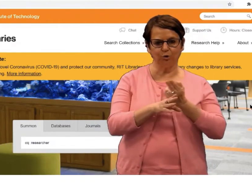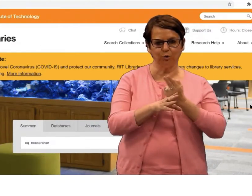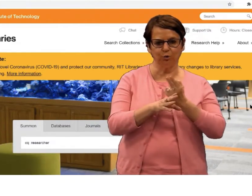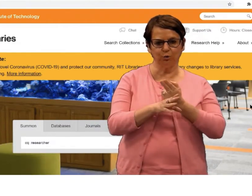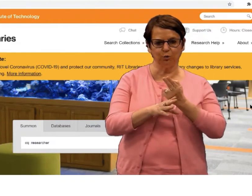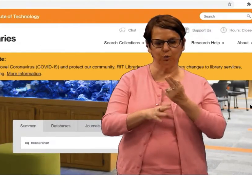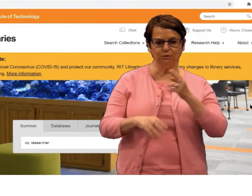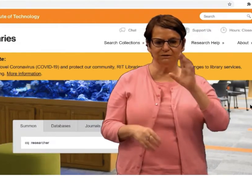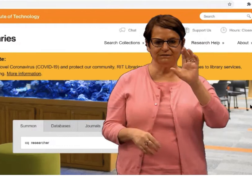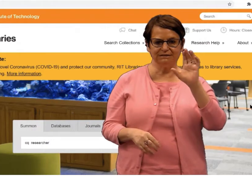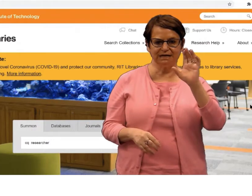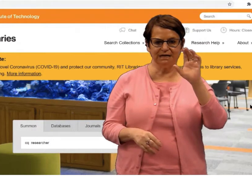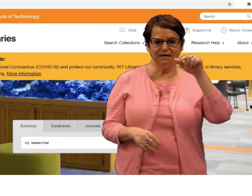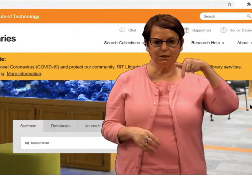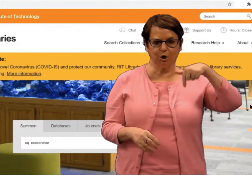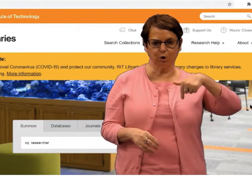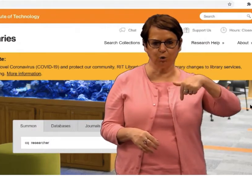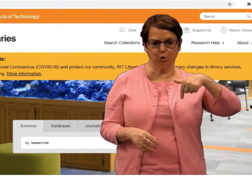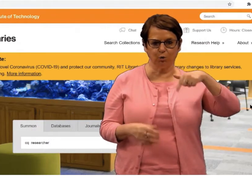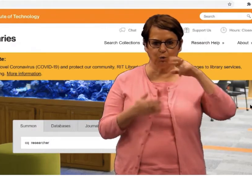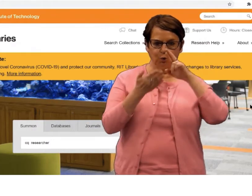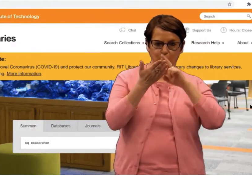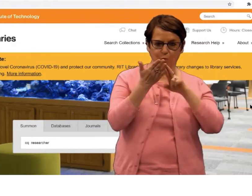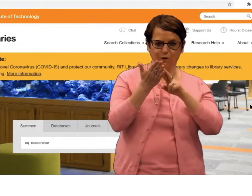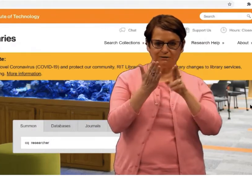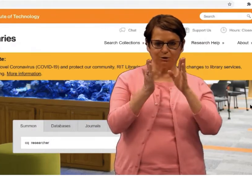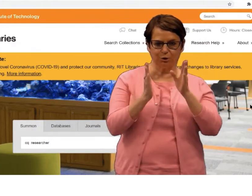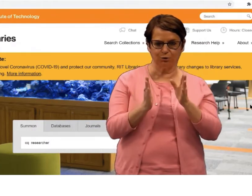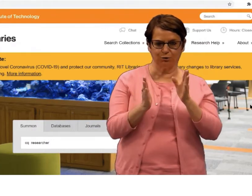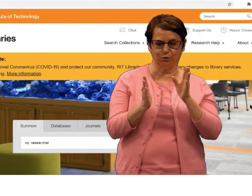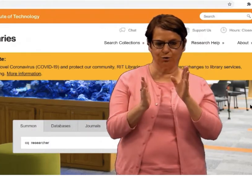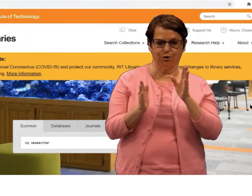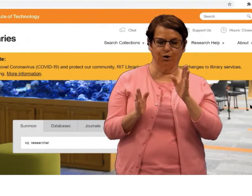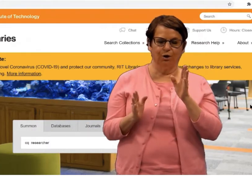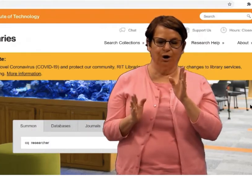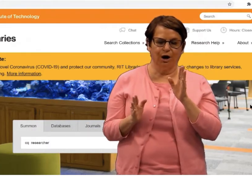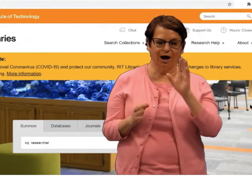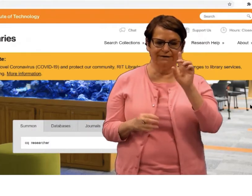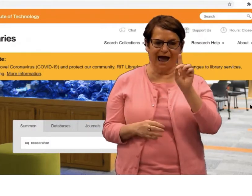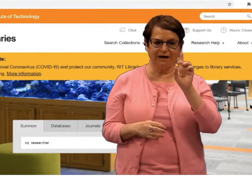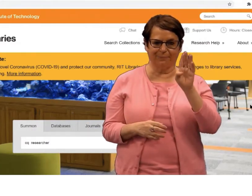Today I want to explain how to use the CQ Researcher